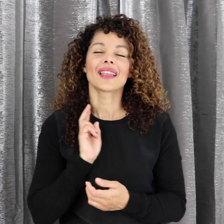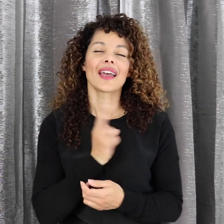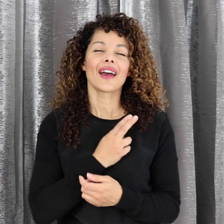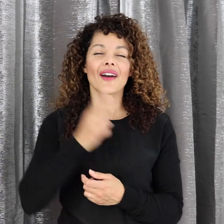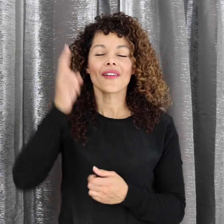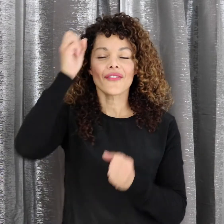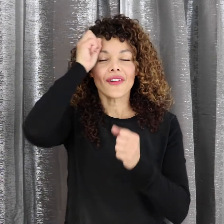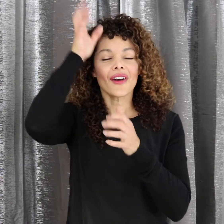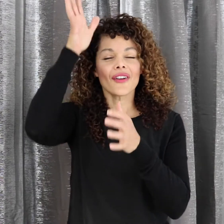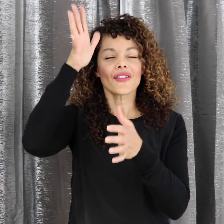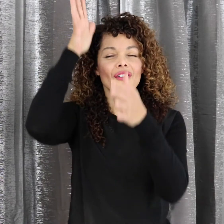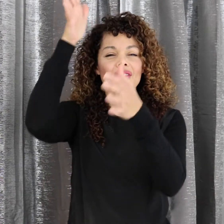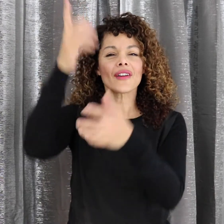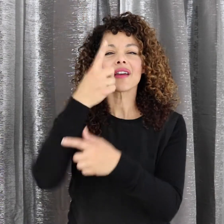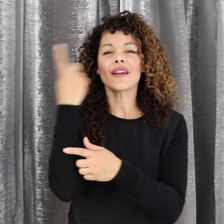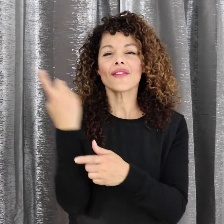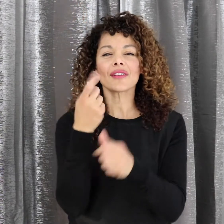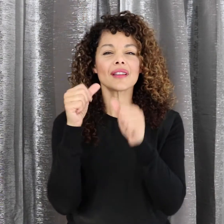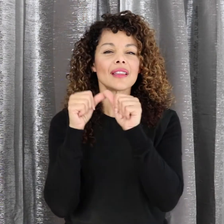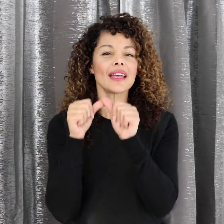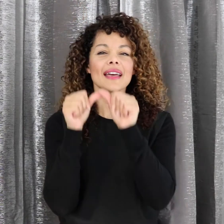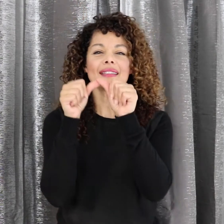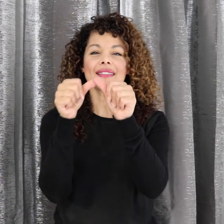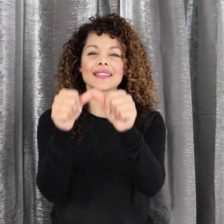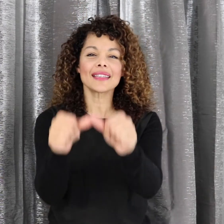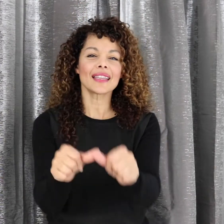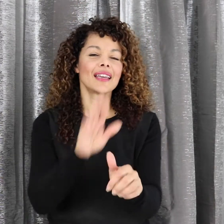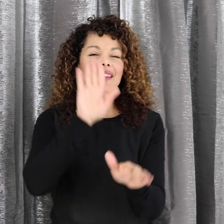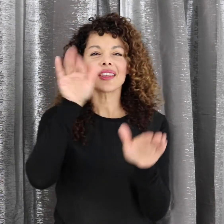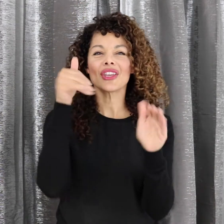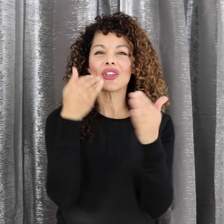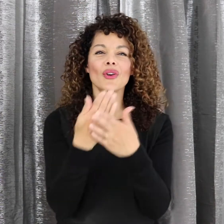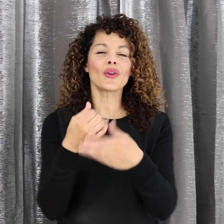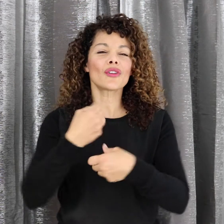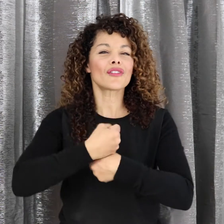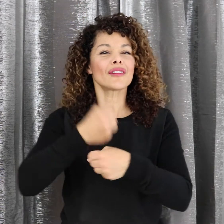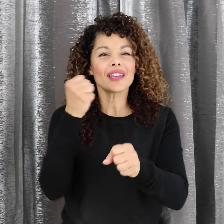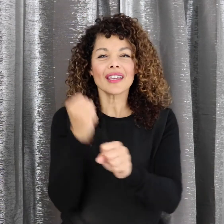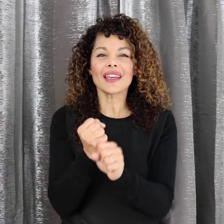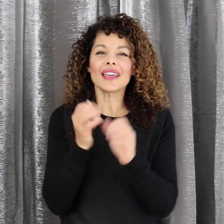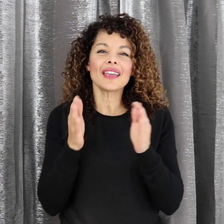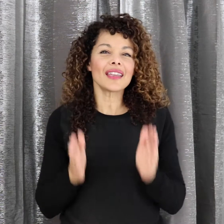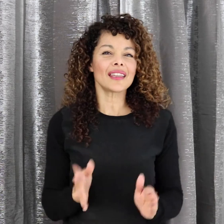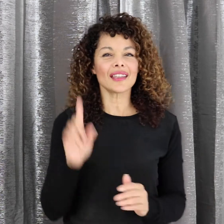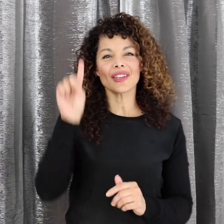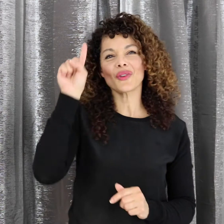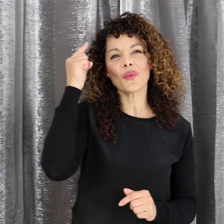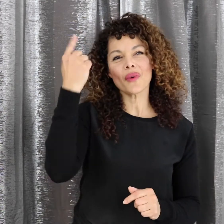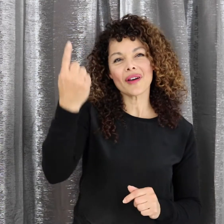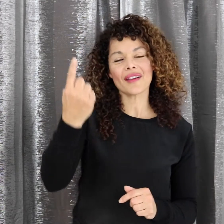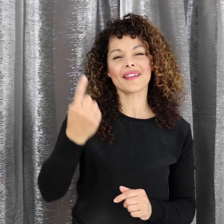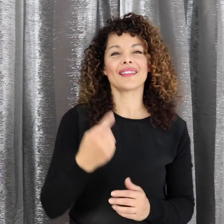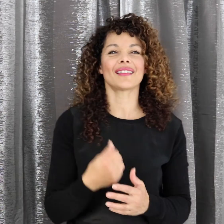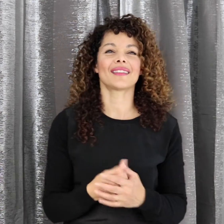Our Father everlasting The all creating One